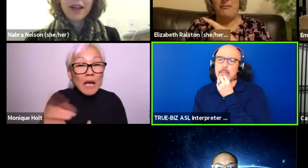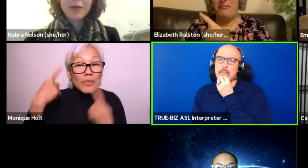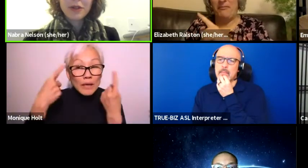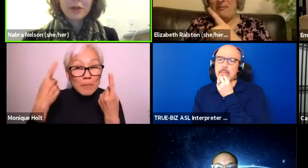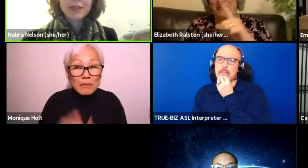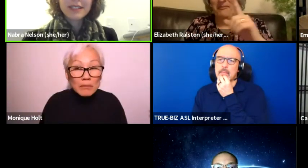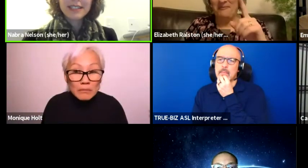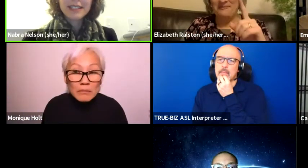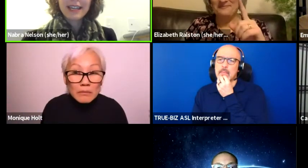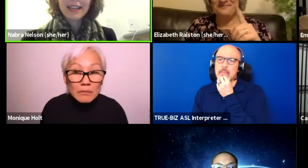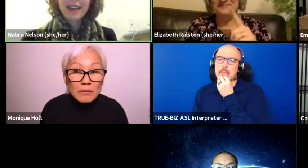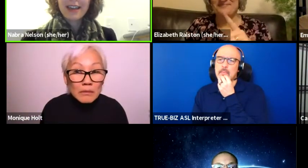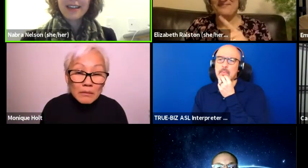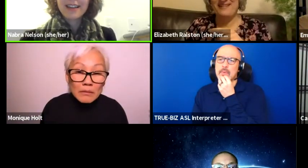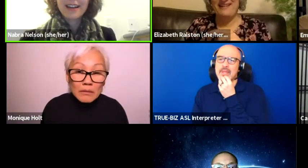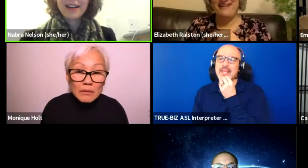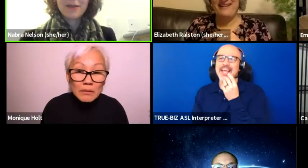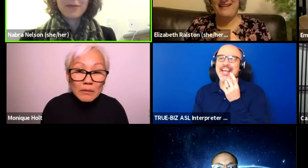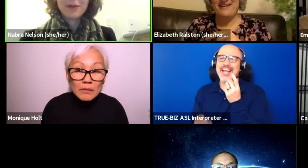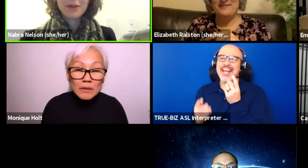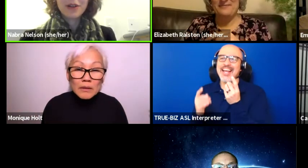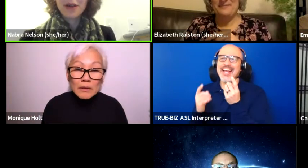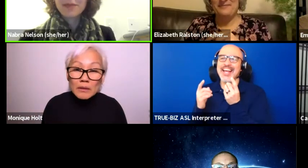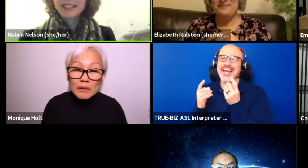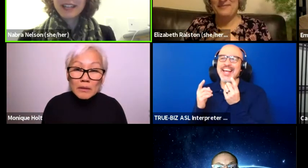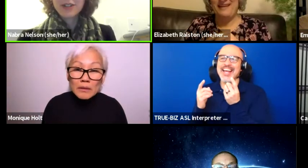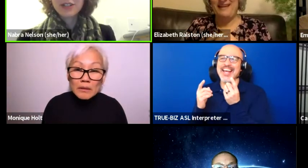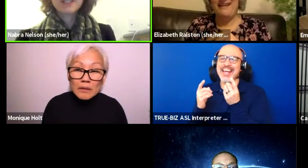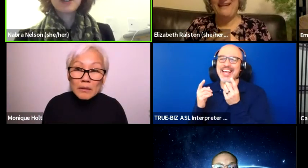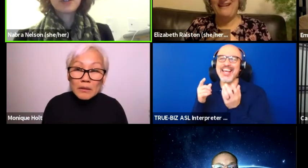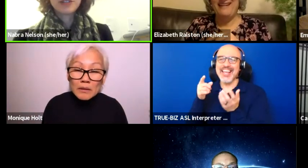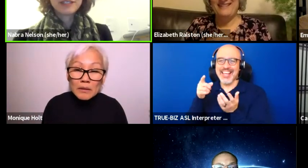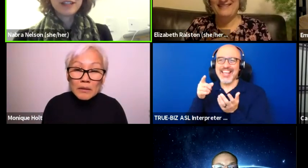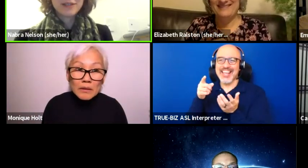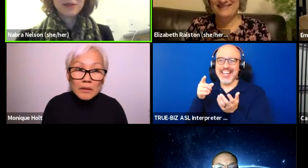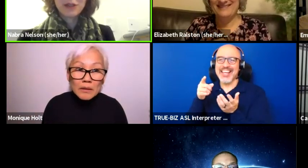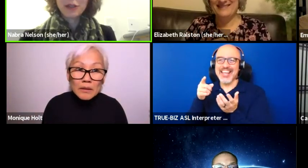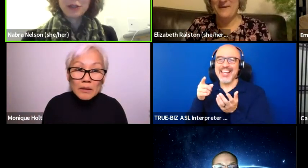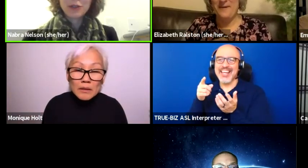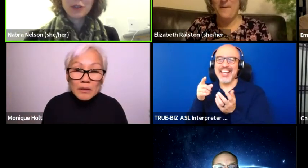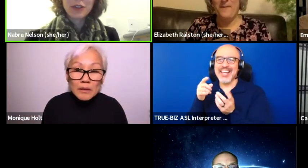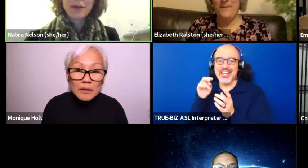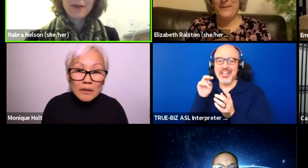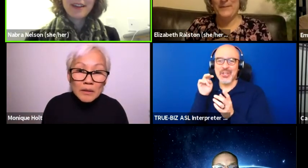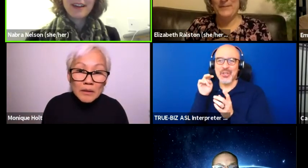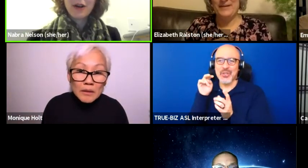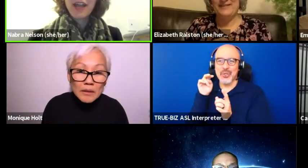Well, anyone who's listening can look up the Seattle Cultural Accessibility Consortium